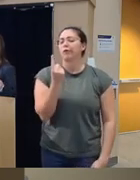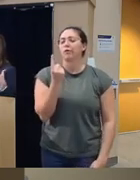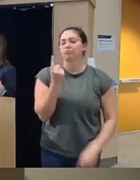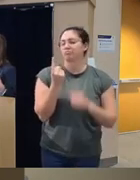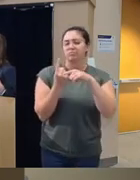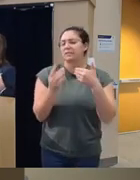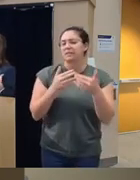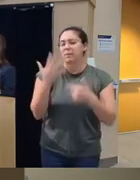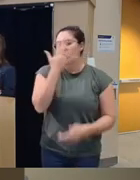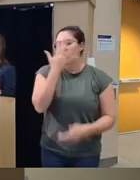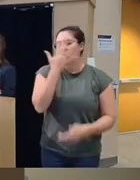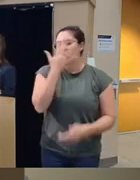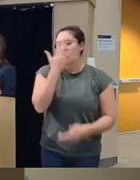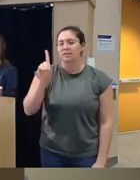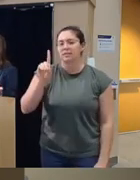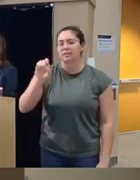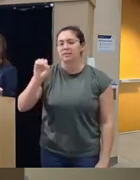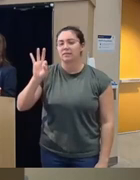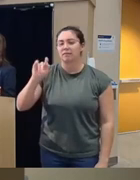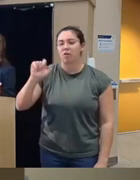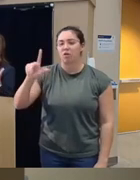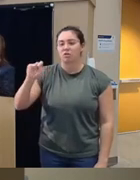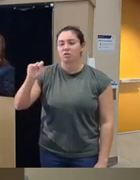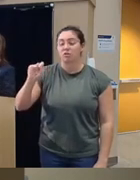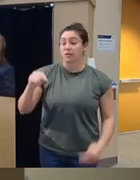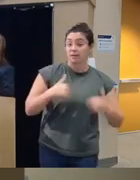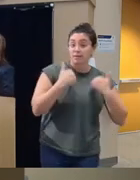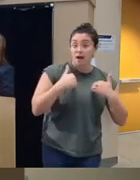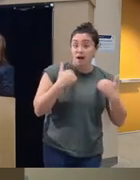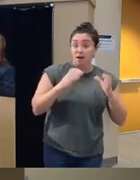the coping skills from the default and the younger clients were like we want to customize it we want